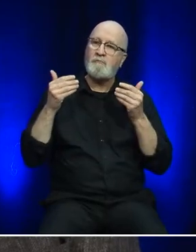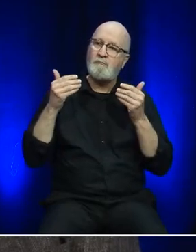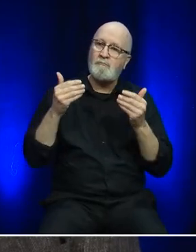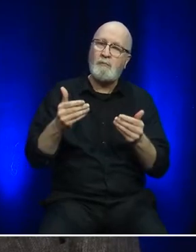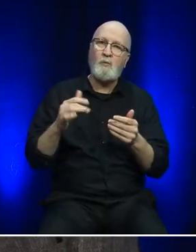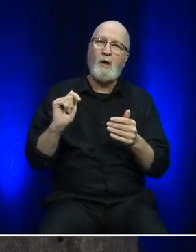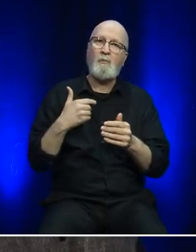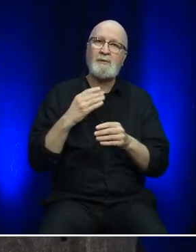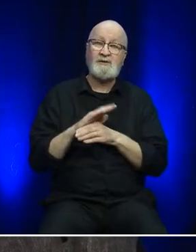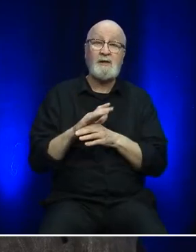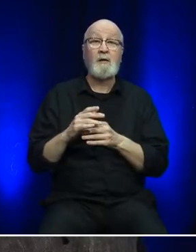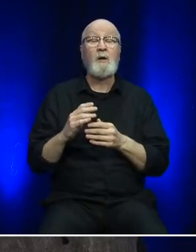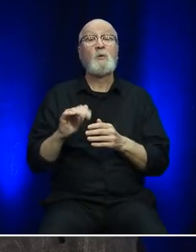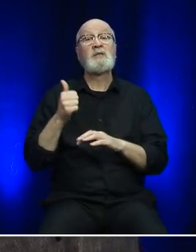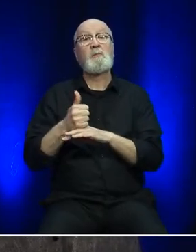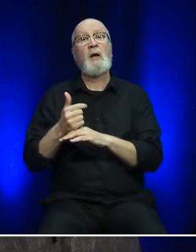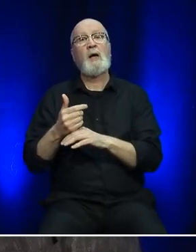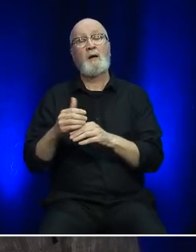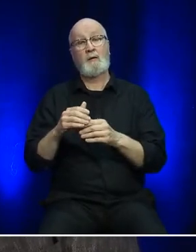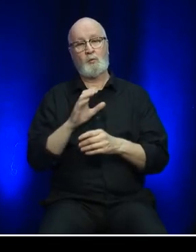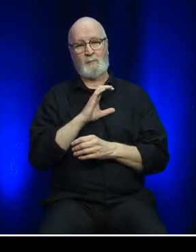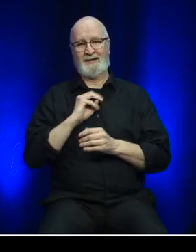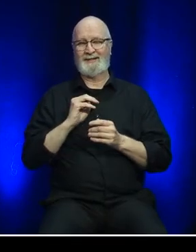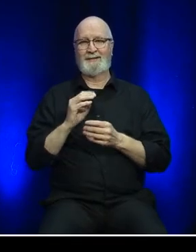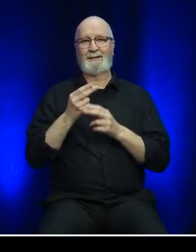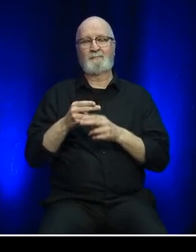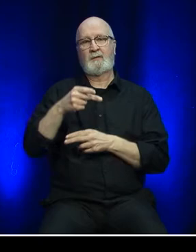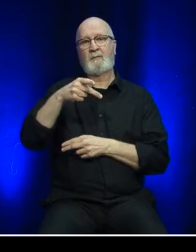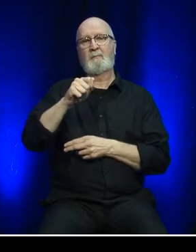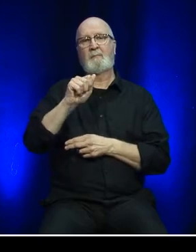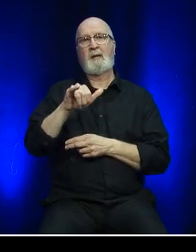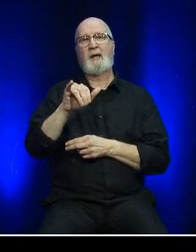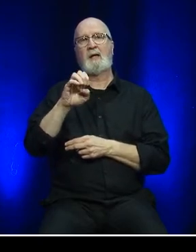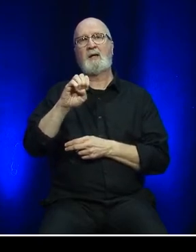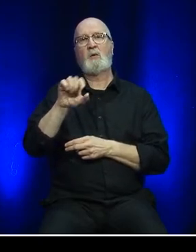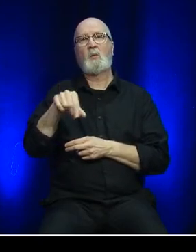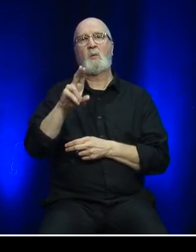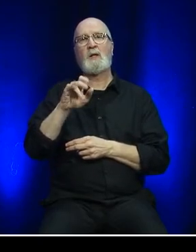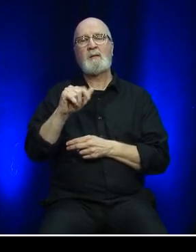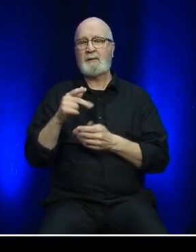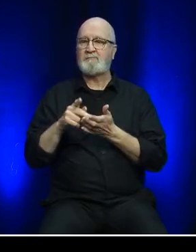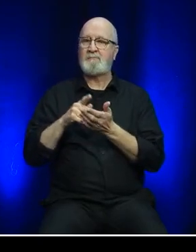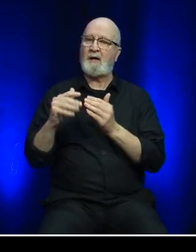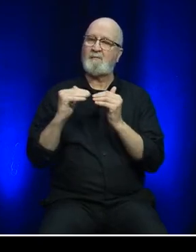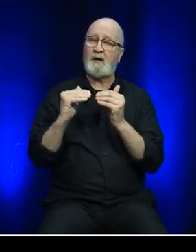We established a Pay Equity Committee to review and evaluate roles traditionally held by women